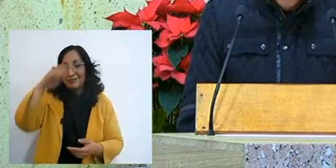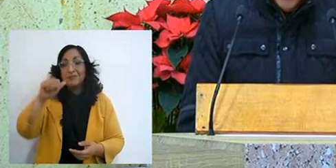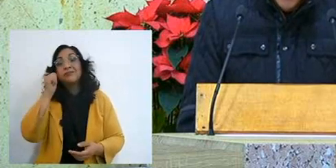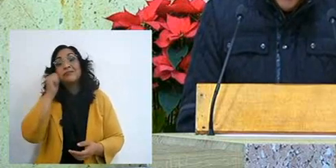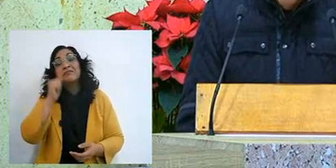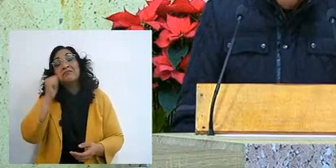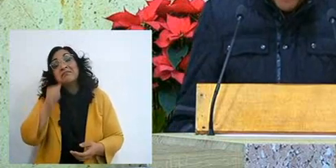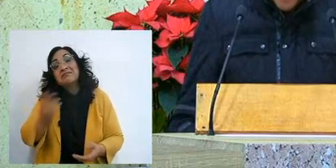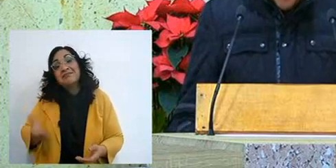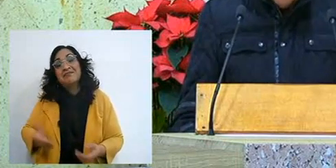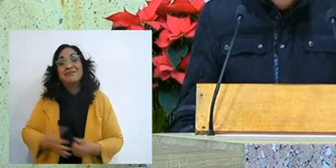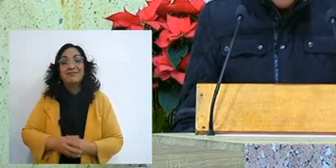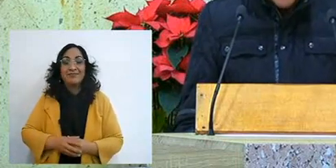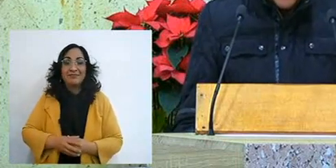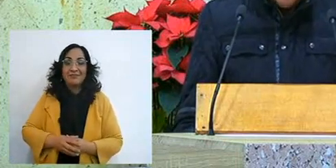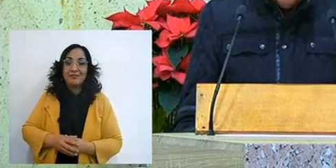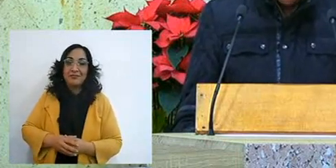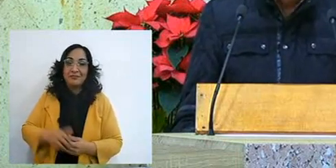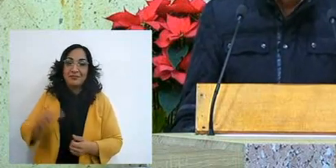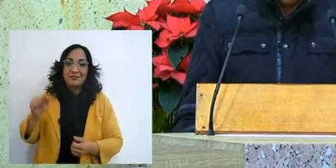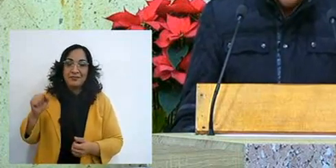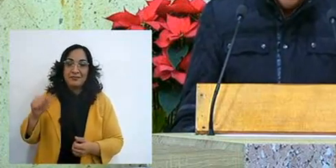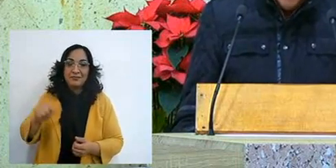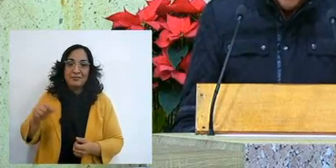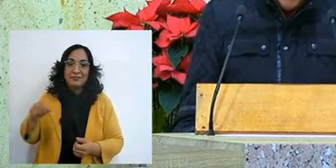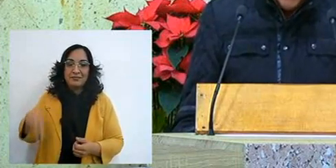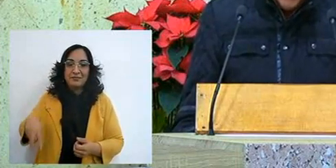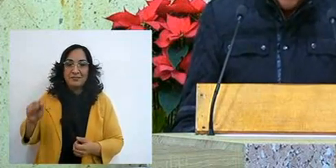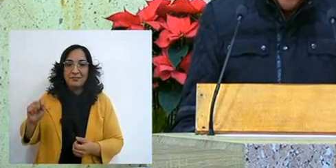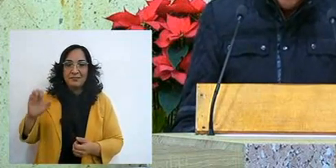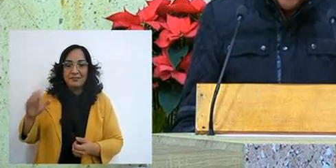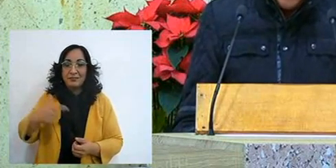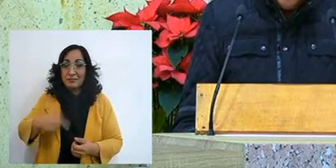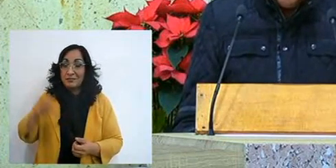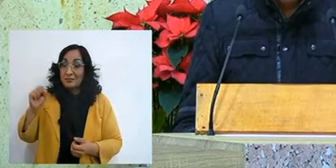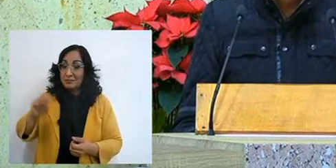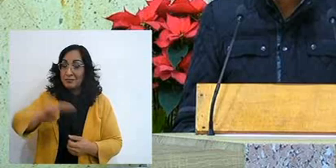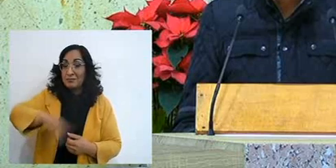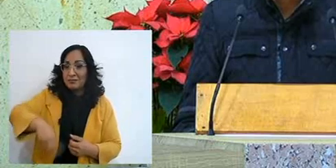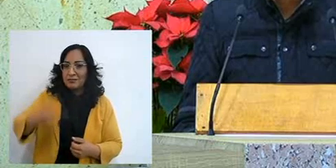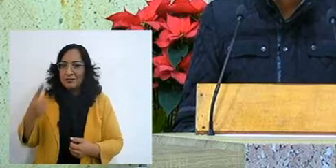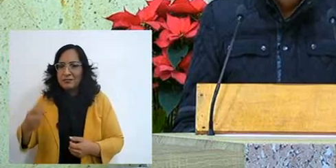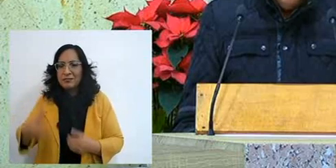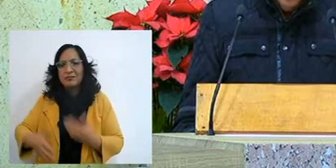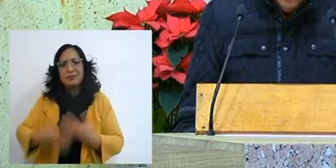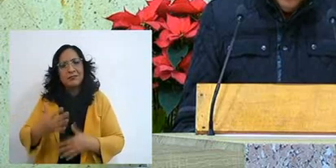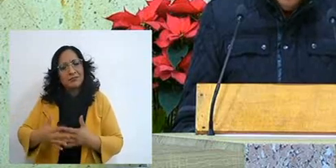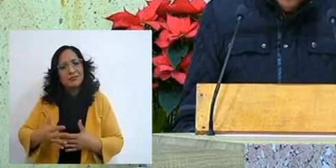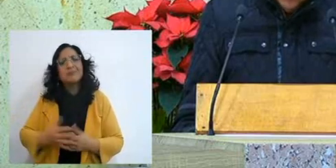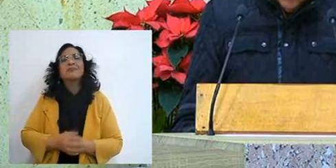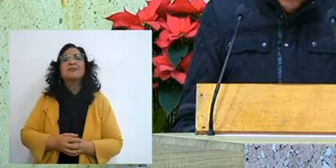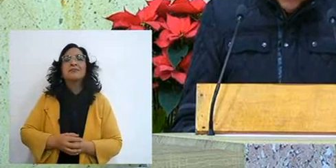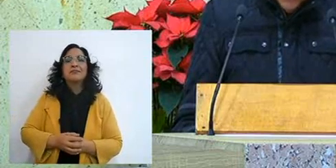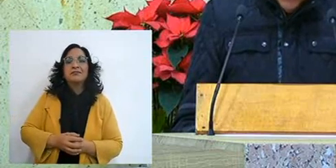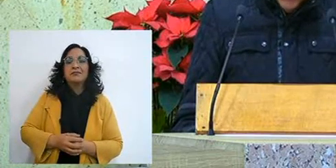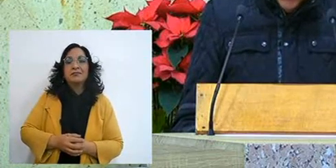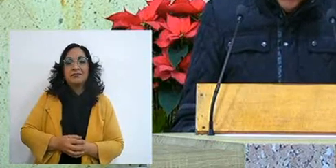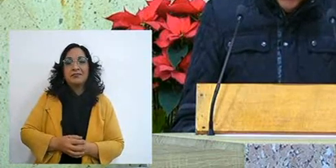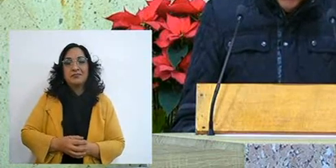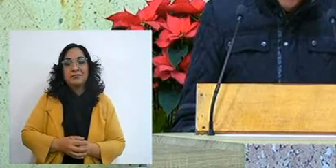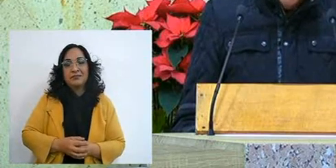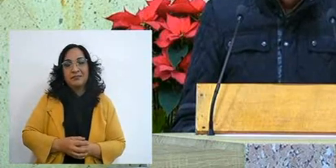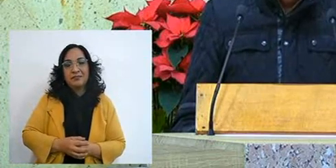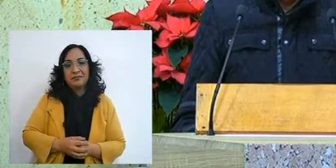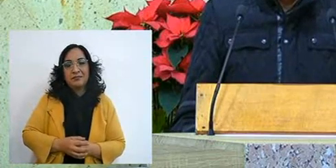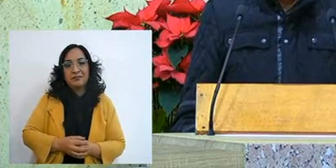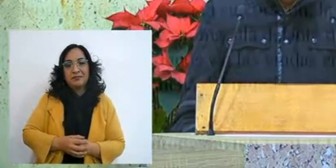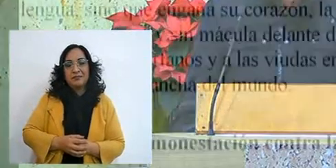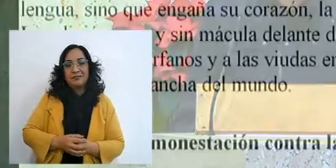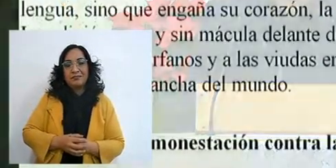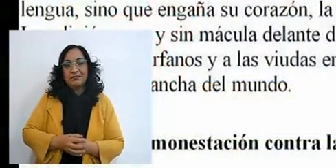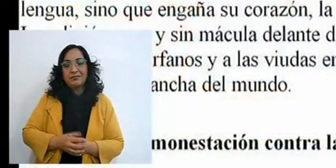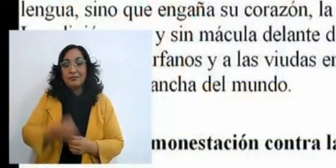and it says in Santiago we go to Santiago 1:25 says: